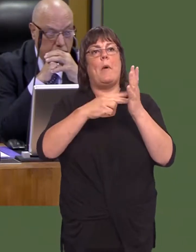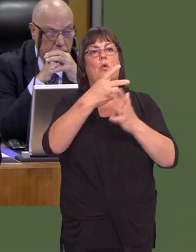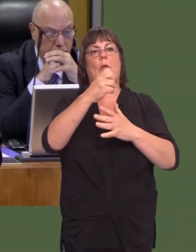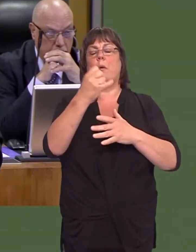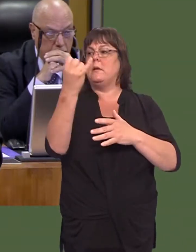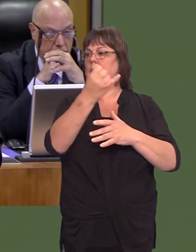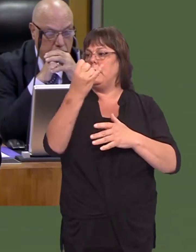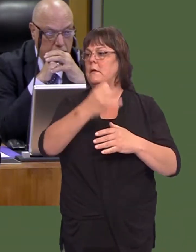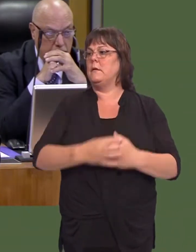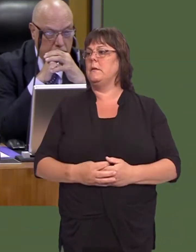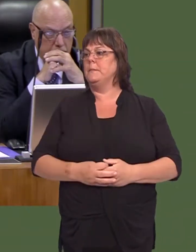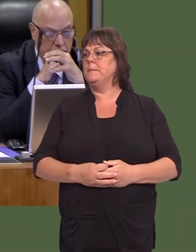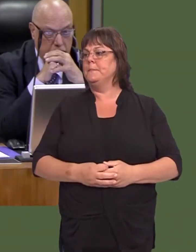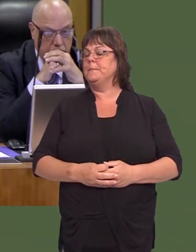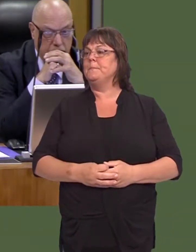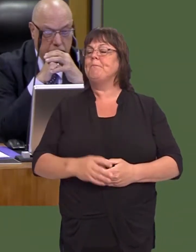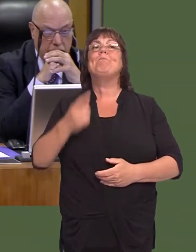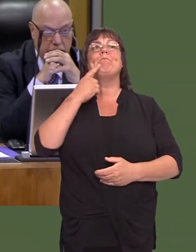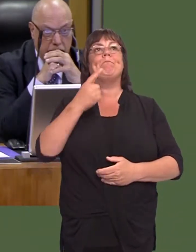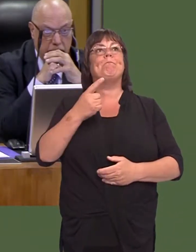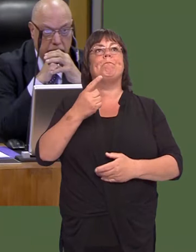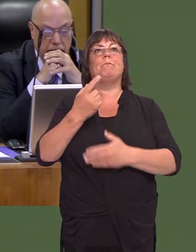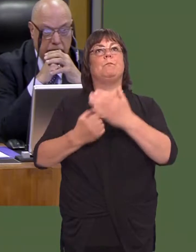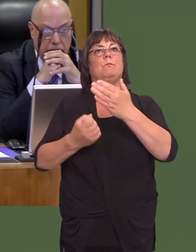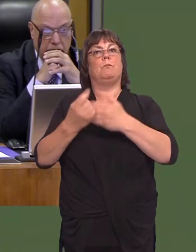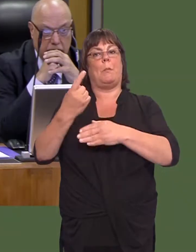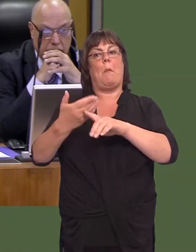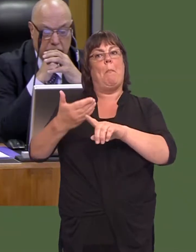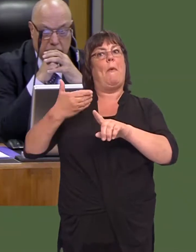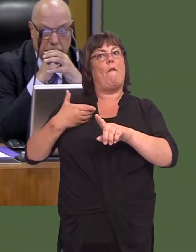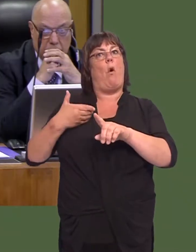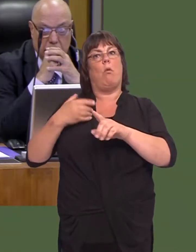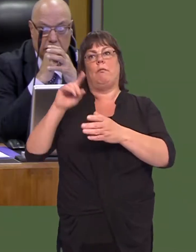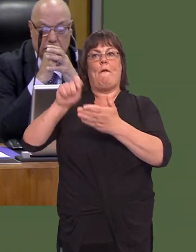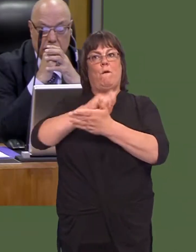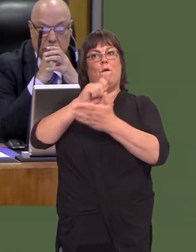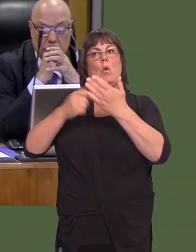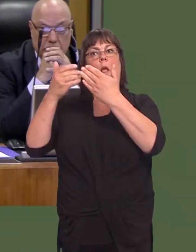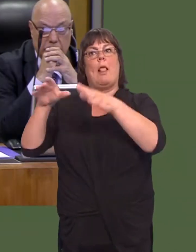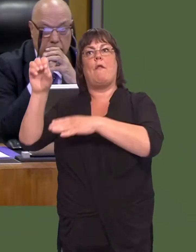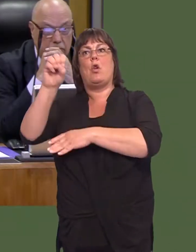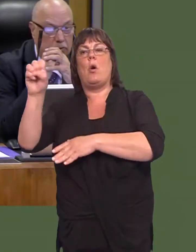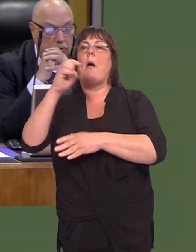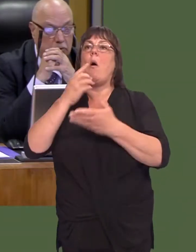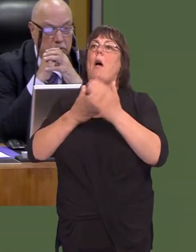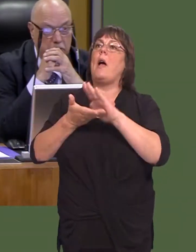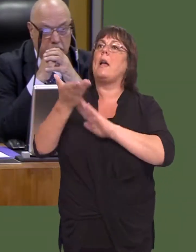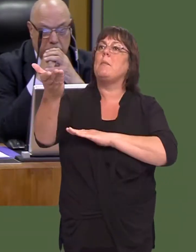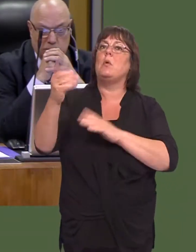which did identifyóand this was on the trends before Brexitóthat our exports to EU markets